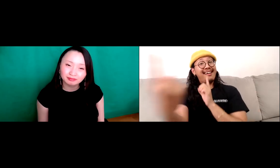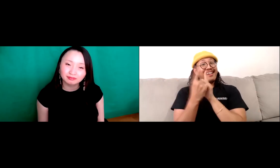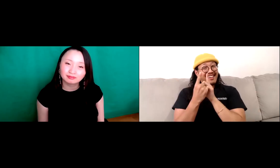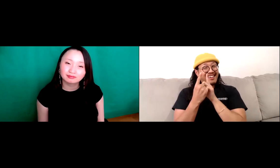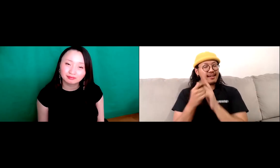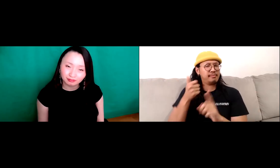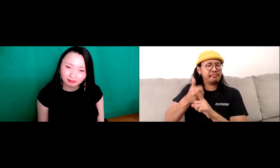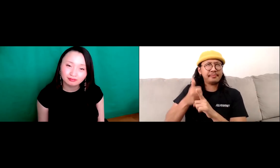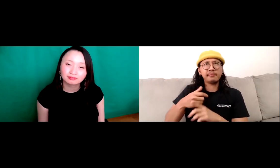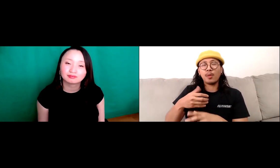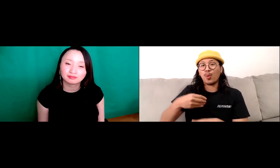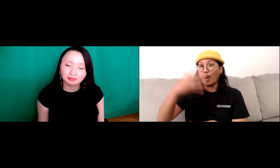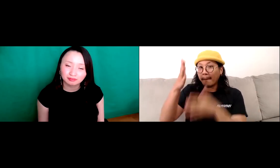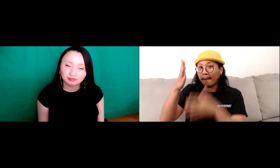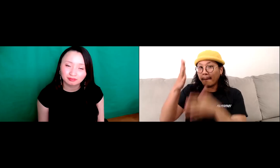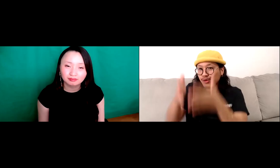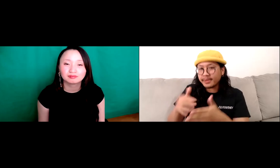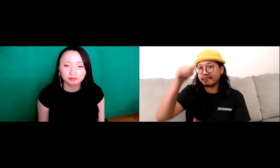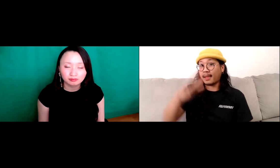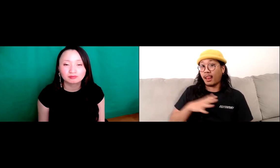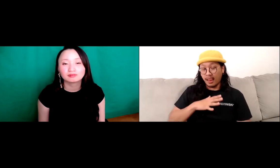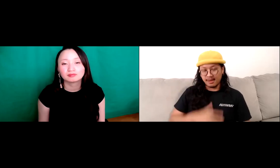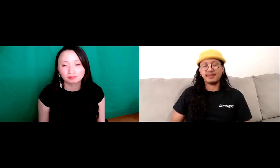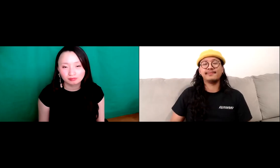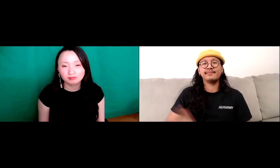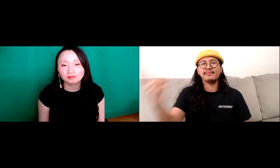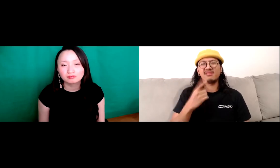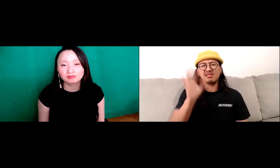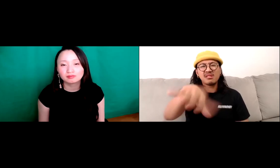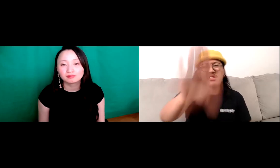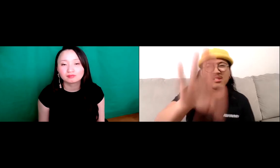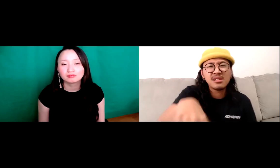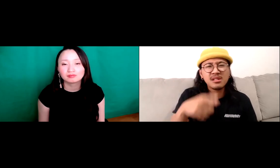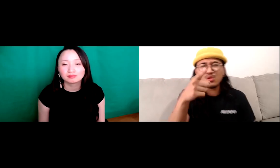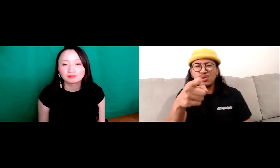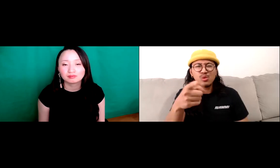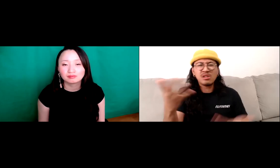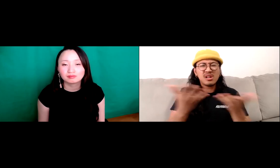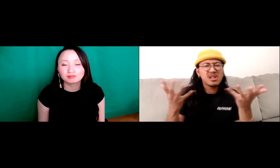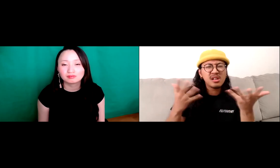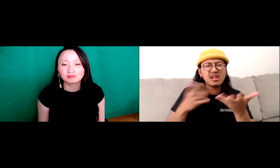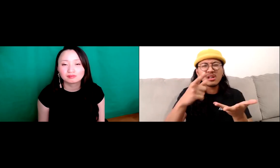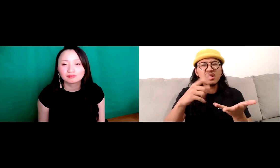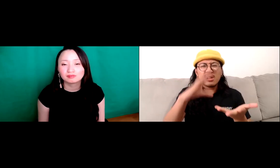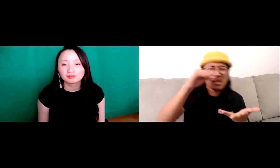And this this boy came up to meet me. Excuse me, is this white individual came up